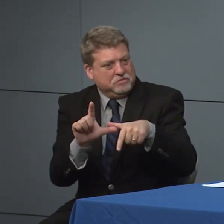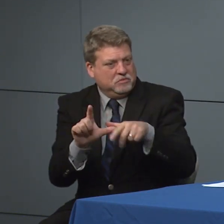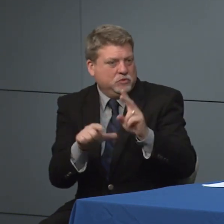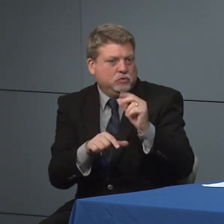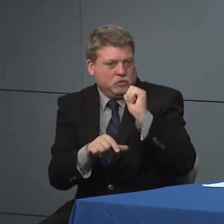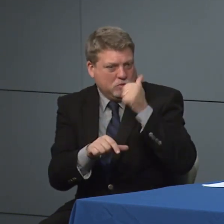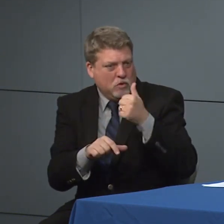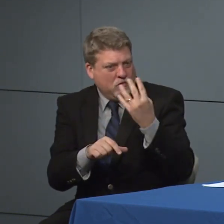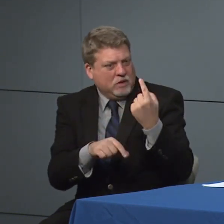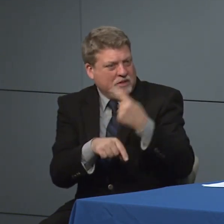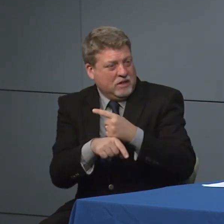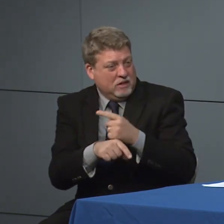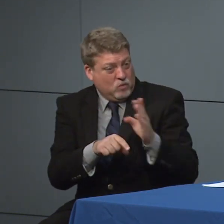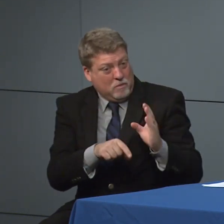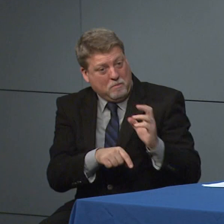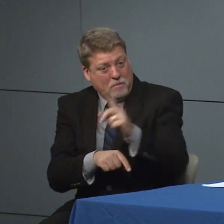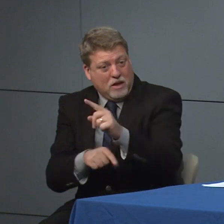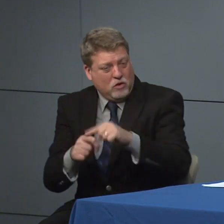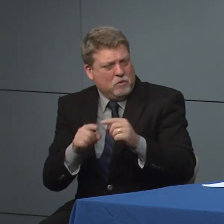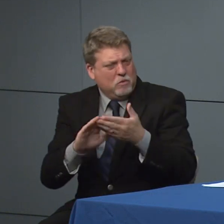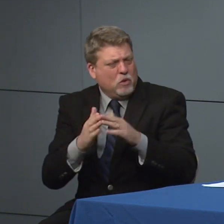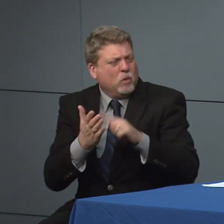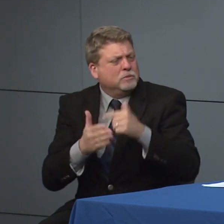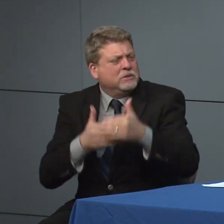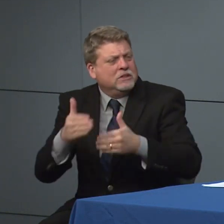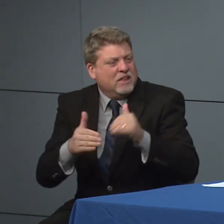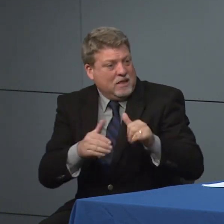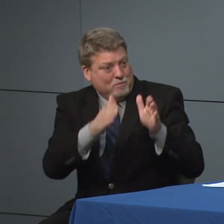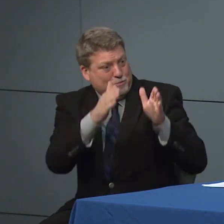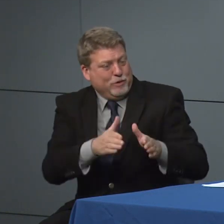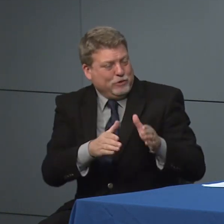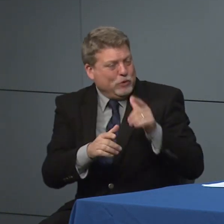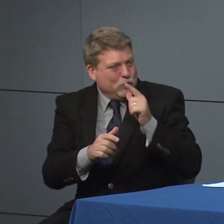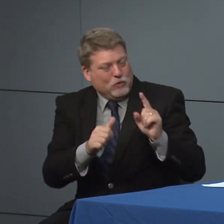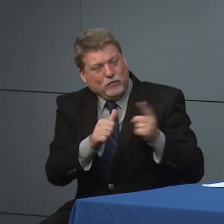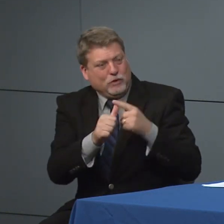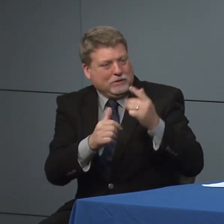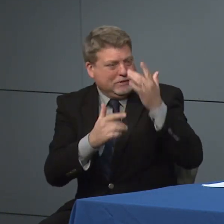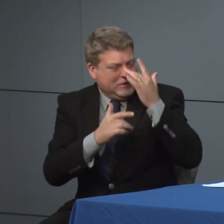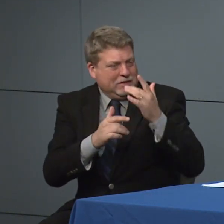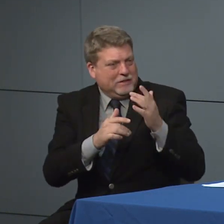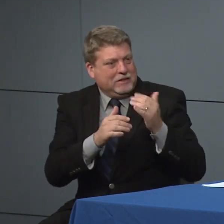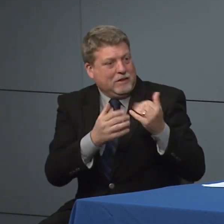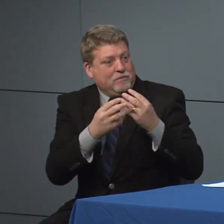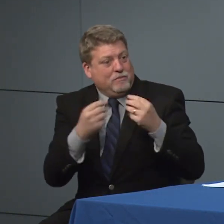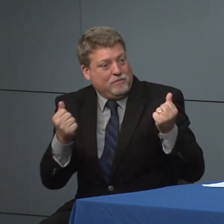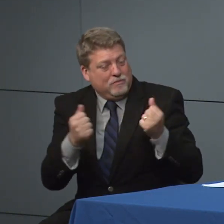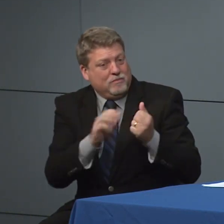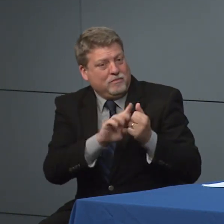back of the community family was the protocol set up to to get them back to normal.